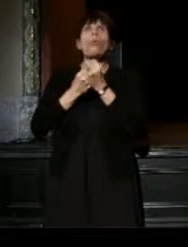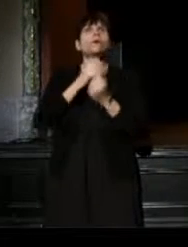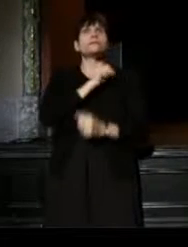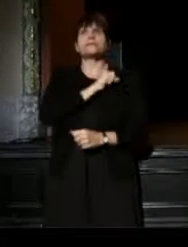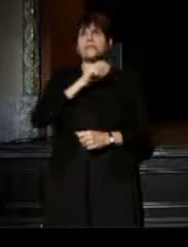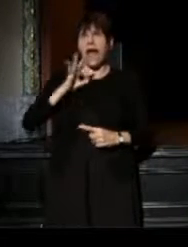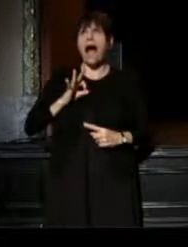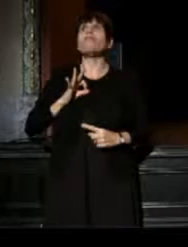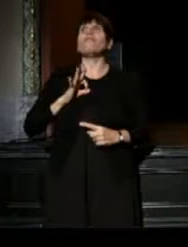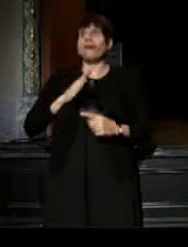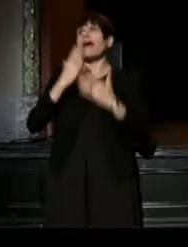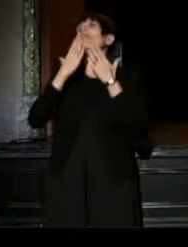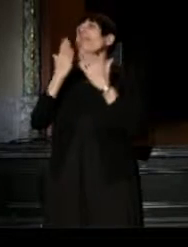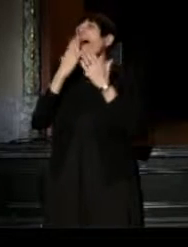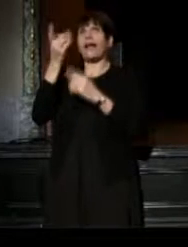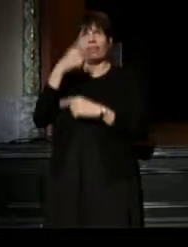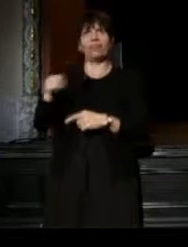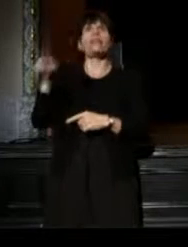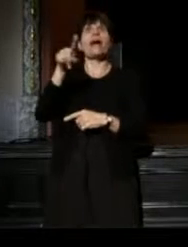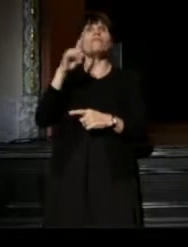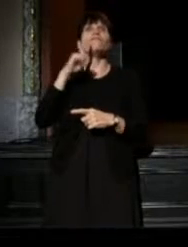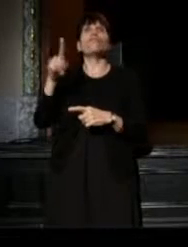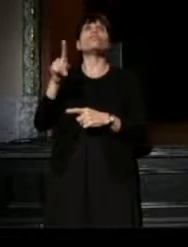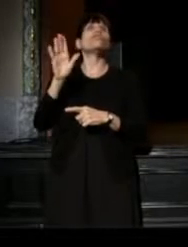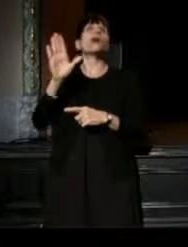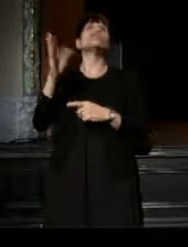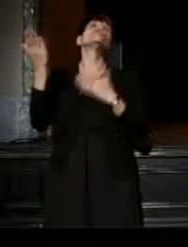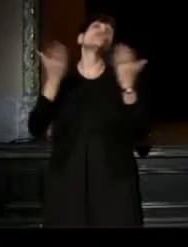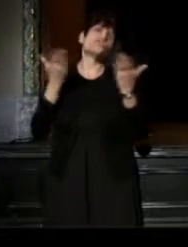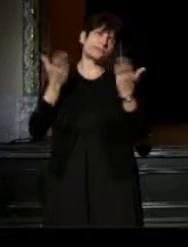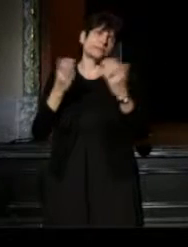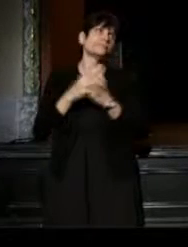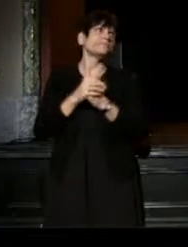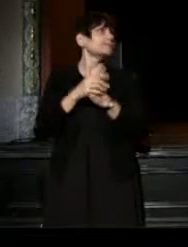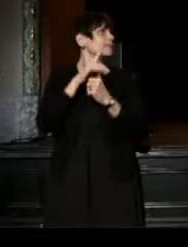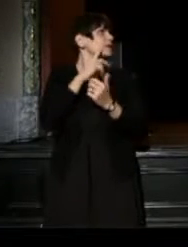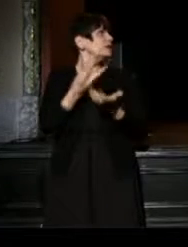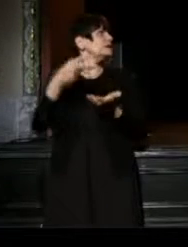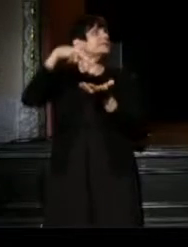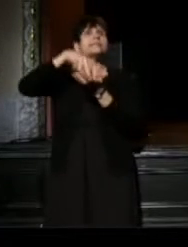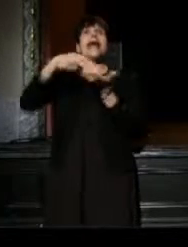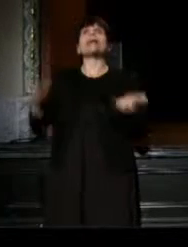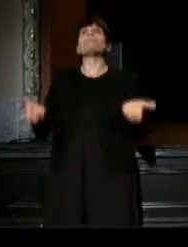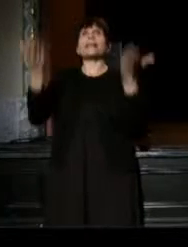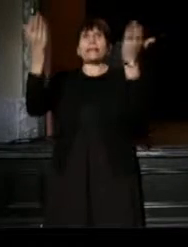and thank them for their service. Could you all stand, please?